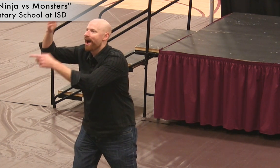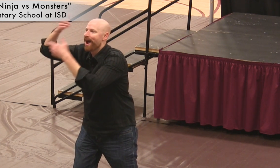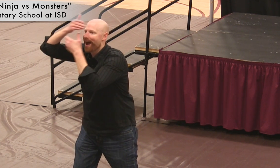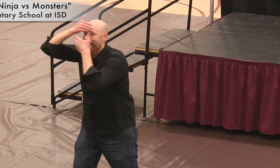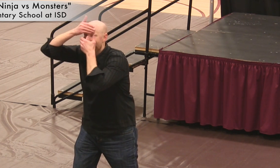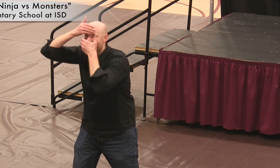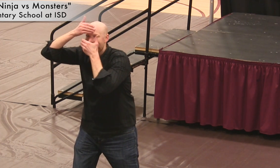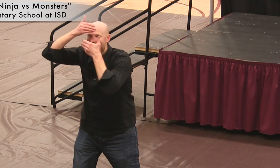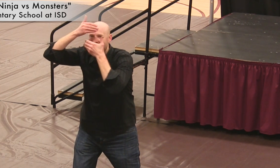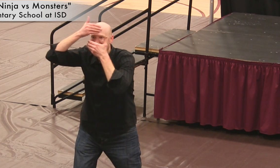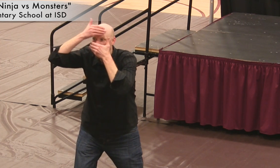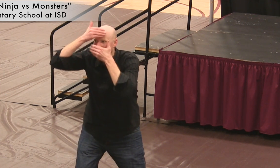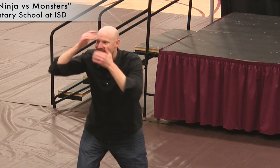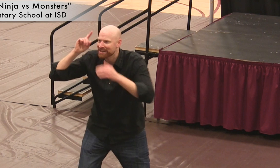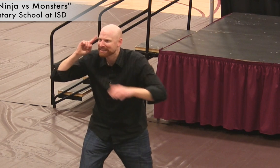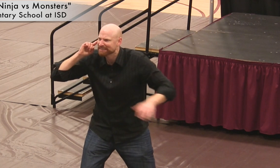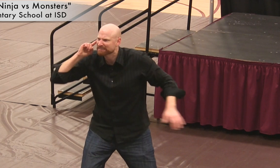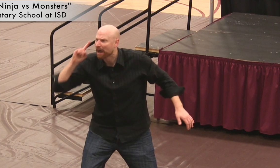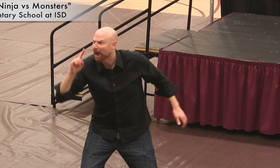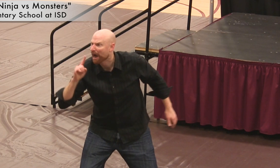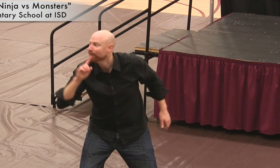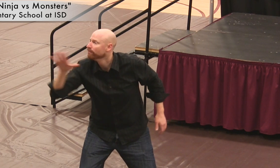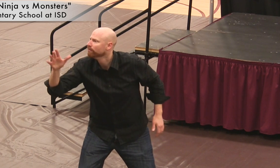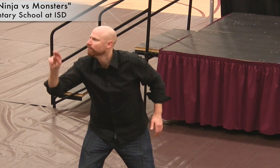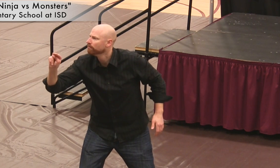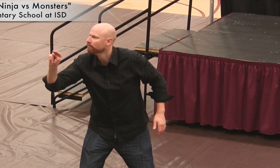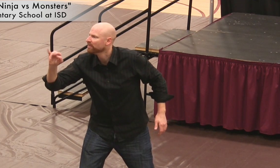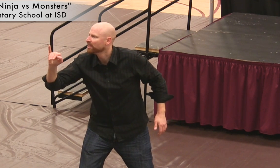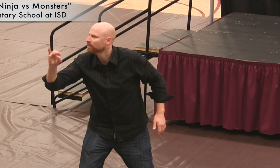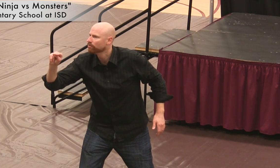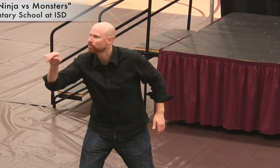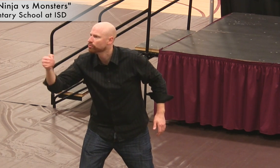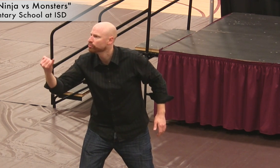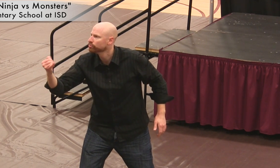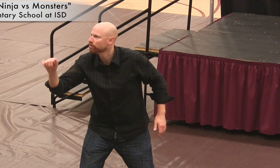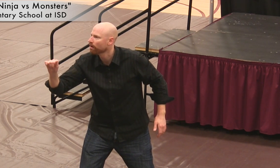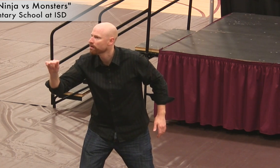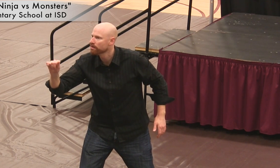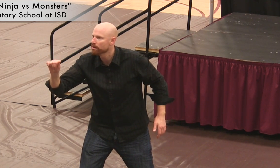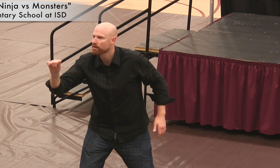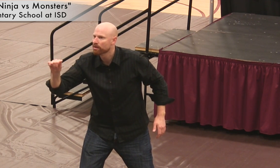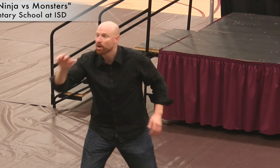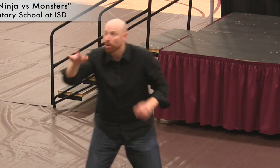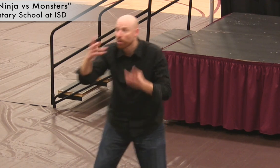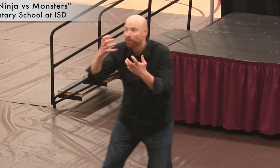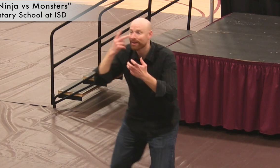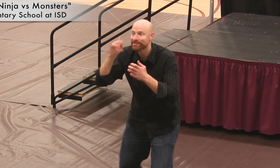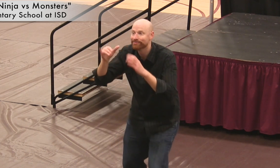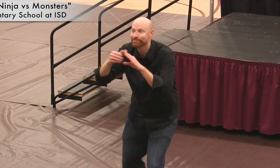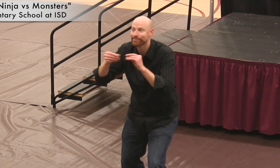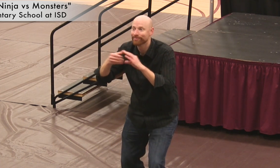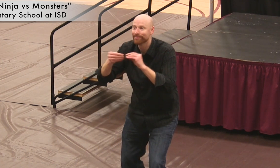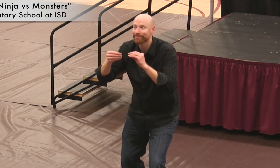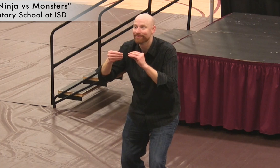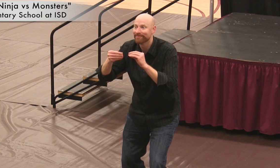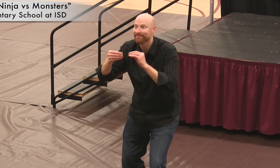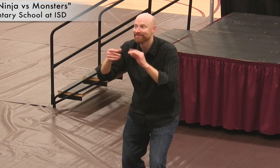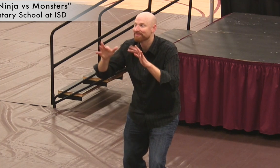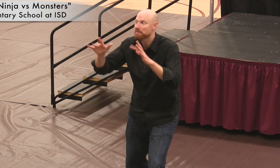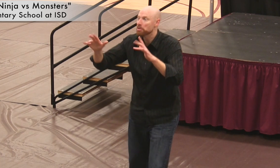[responds to audience comments] Yes, Deaf Ninja! Would you like to see that story now?